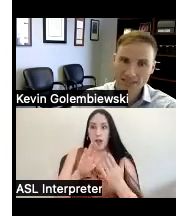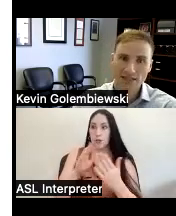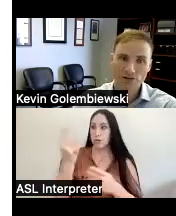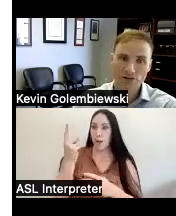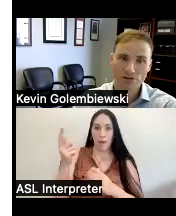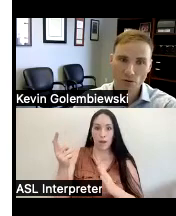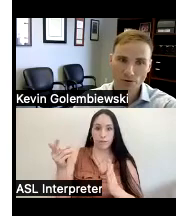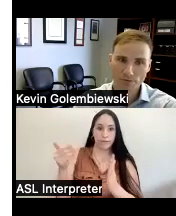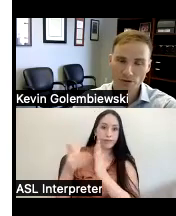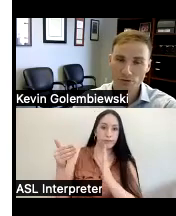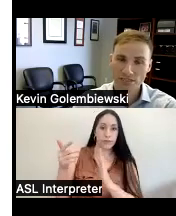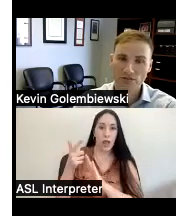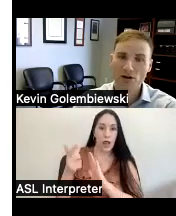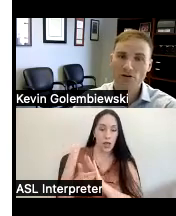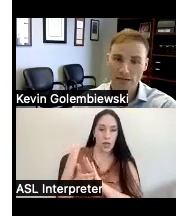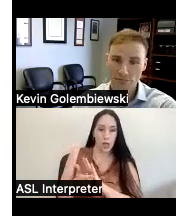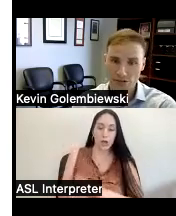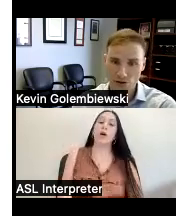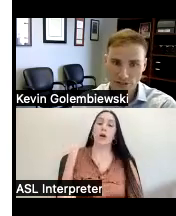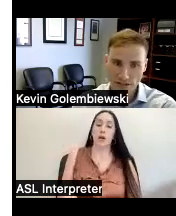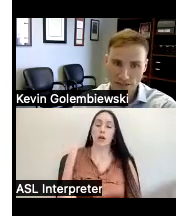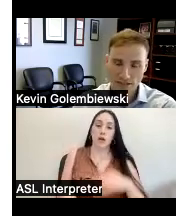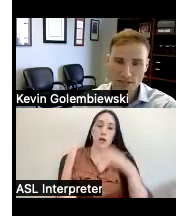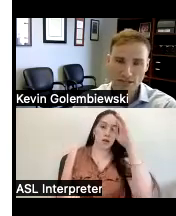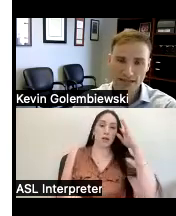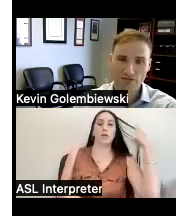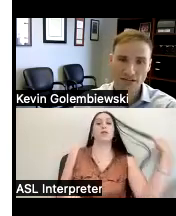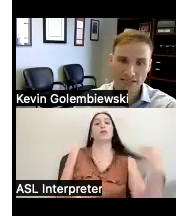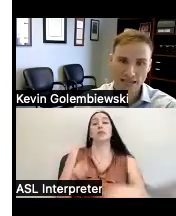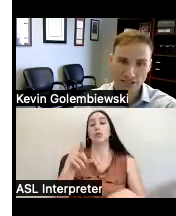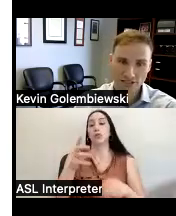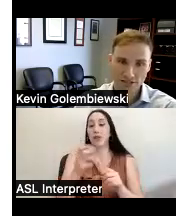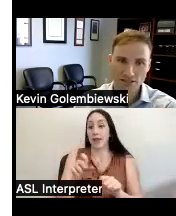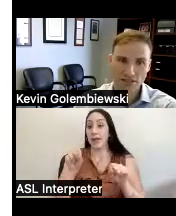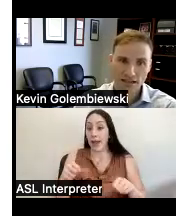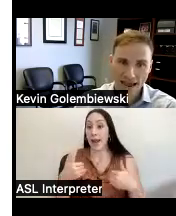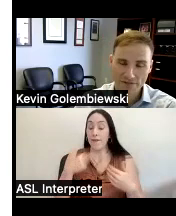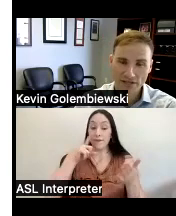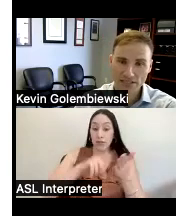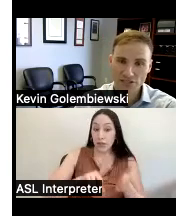escalate our support and you would receive other types of services like investigations advocacy